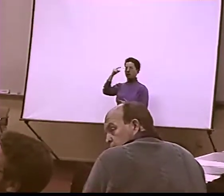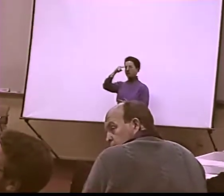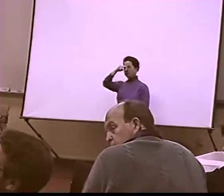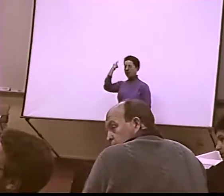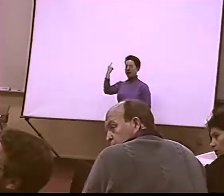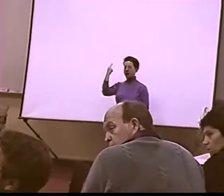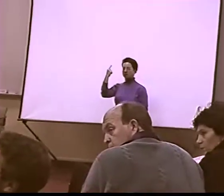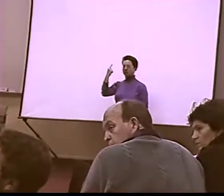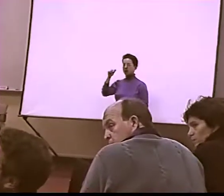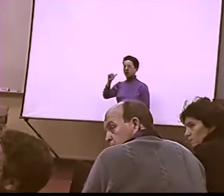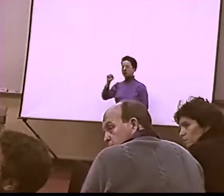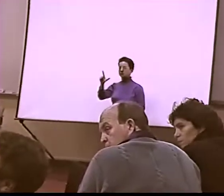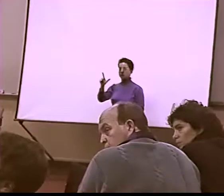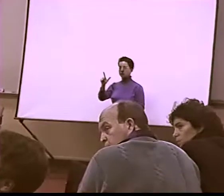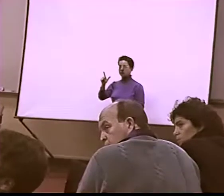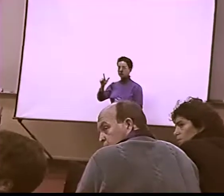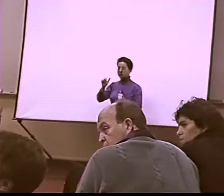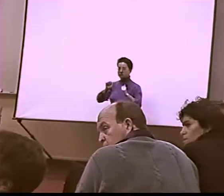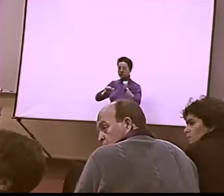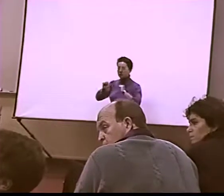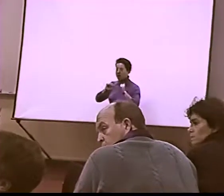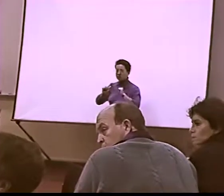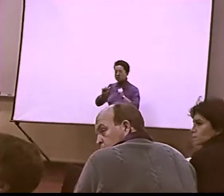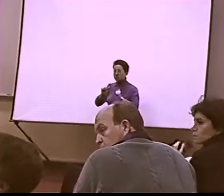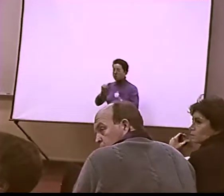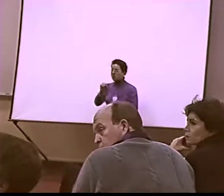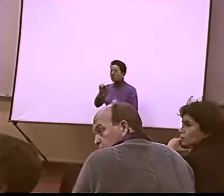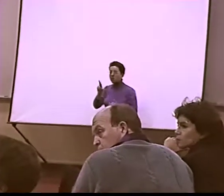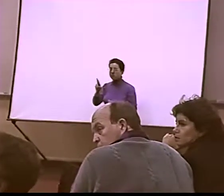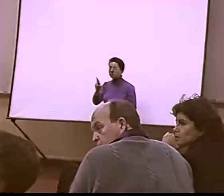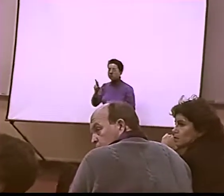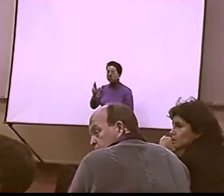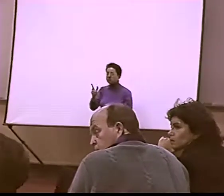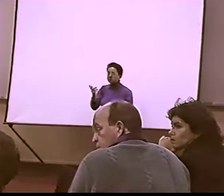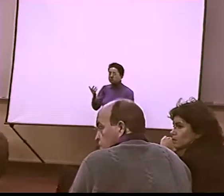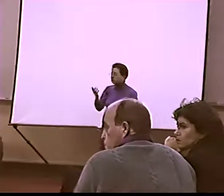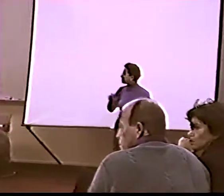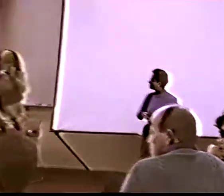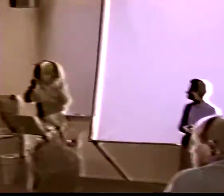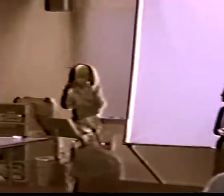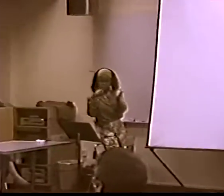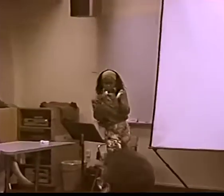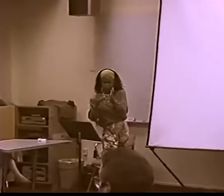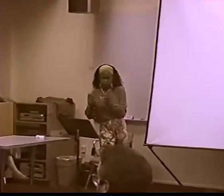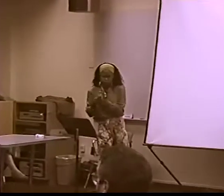OK, HAVE YOU EVER KNOWN ANYONE WHO'S DEVELOPED OR CREATED A BLACK ASL?